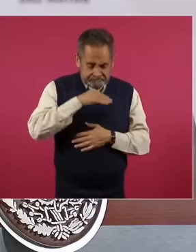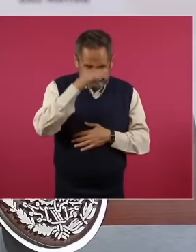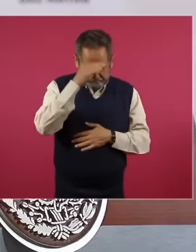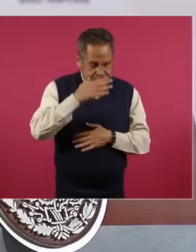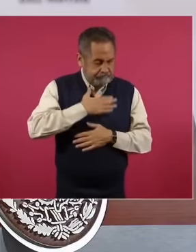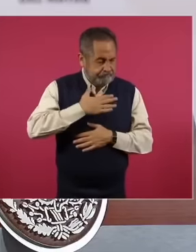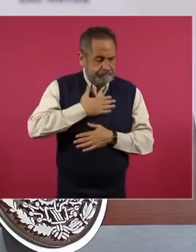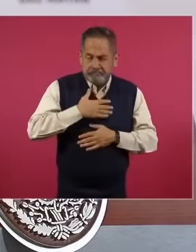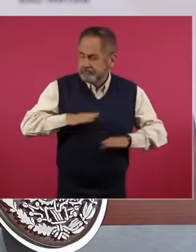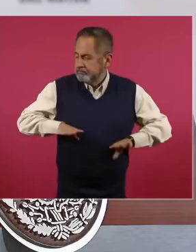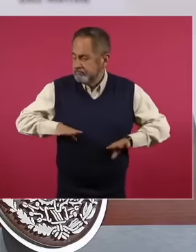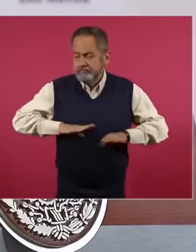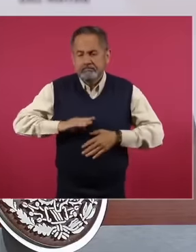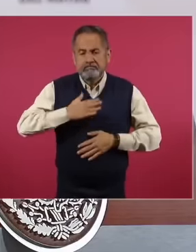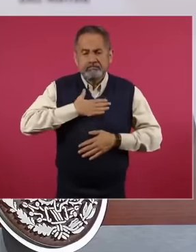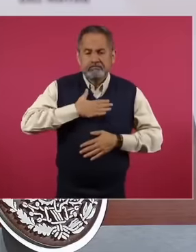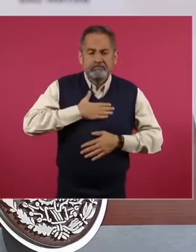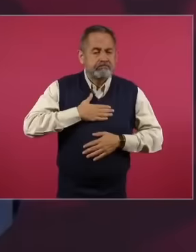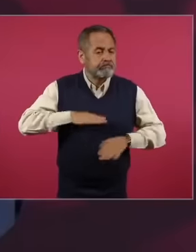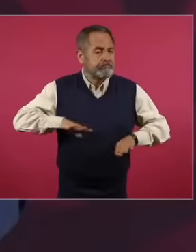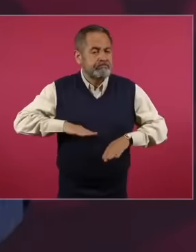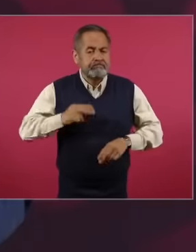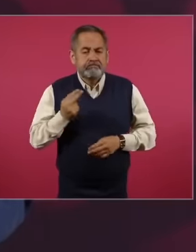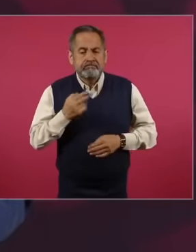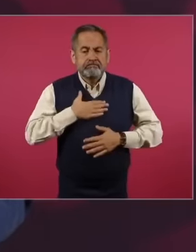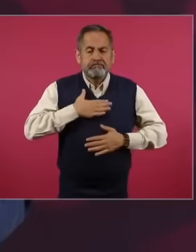interests in their